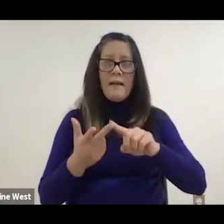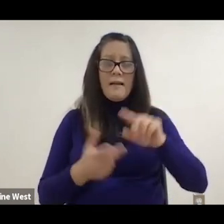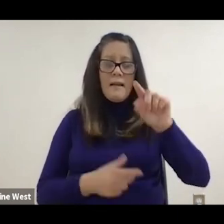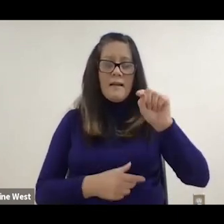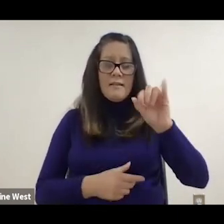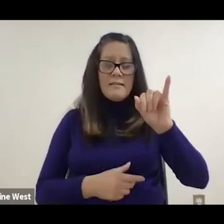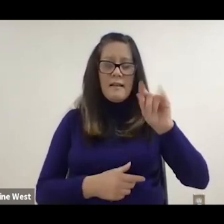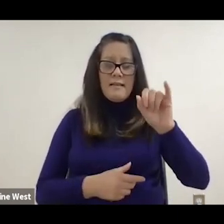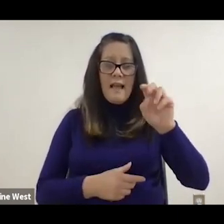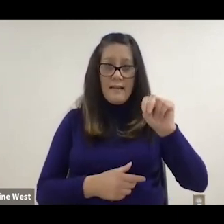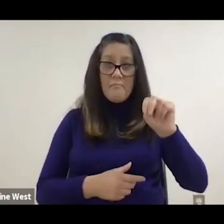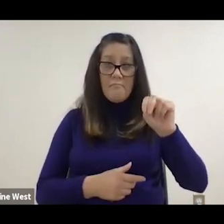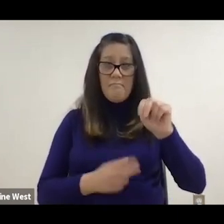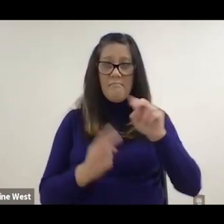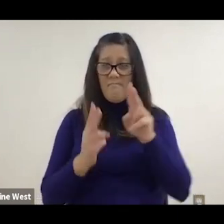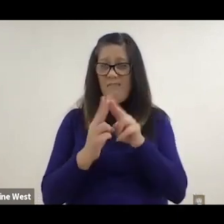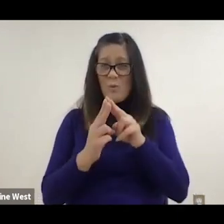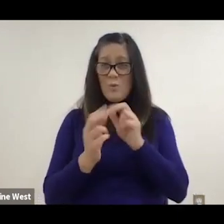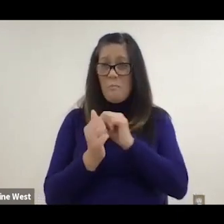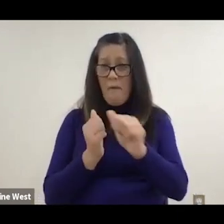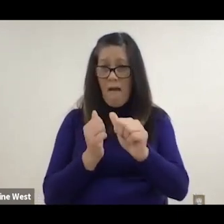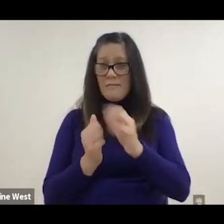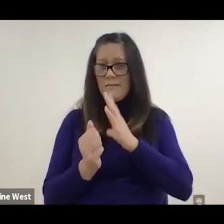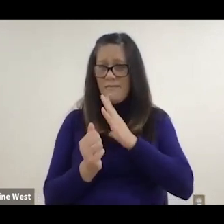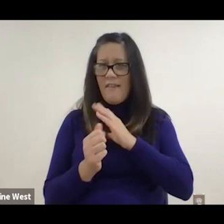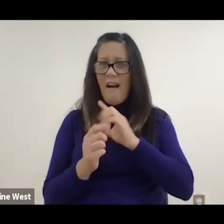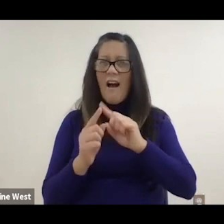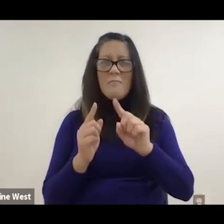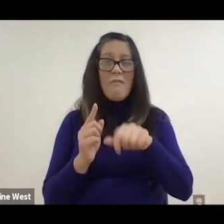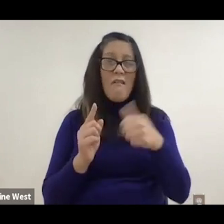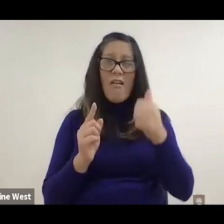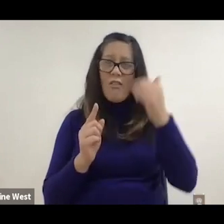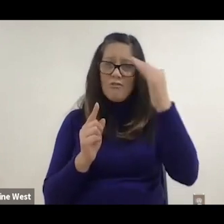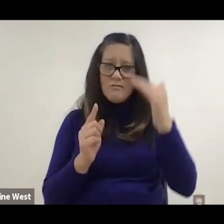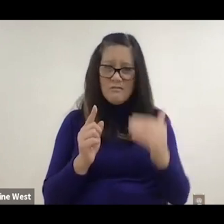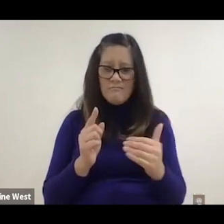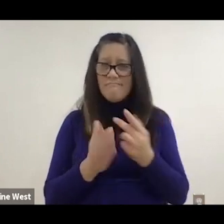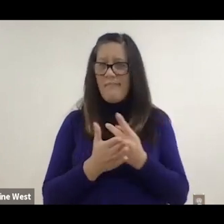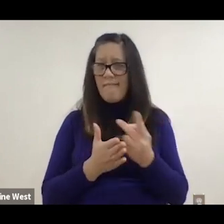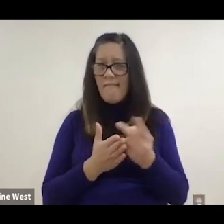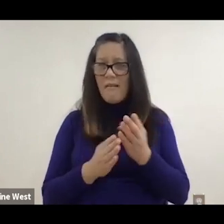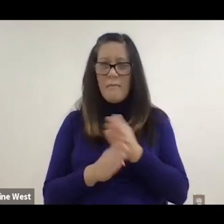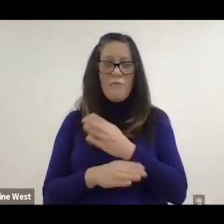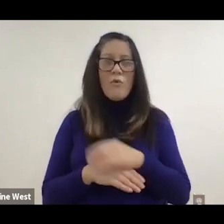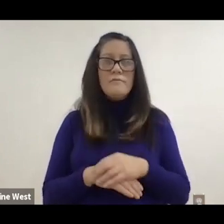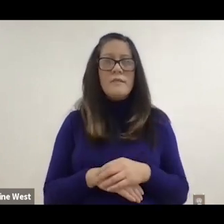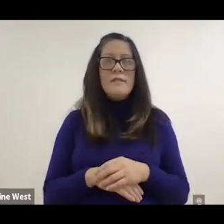wheelchairs that matt past that line. But it's a little bit disconcerting to me and others.